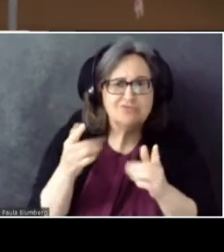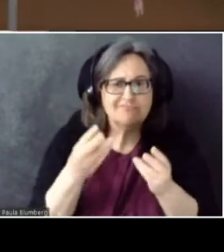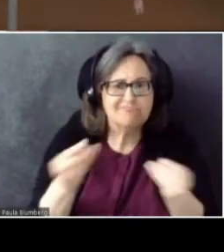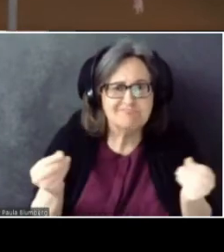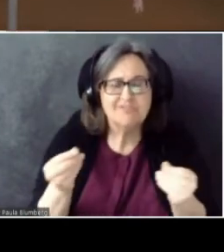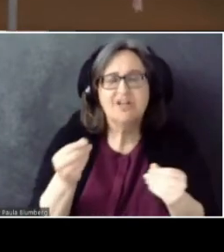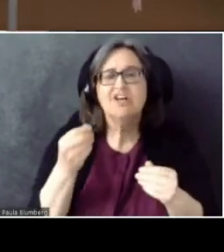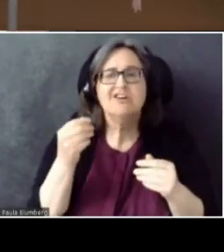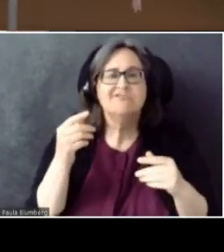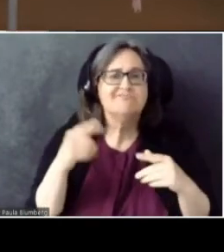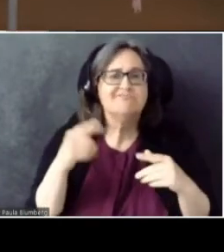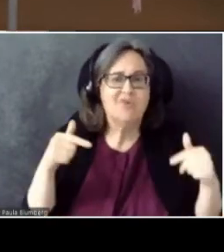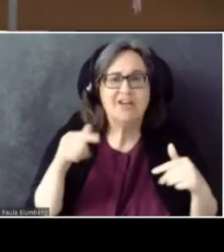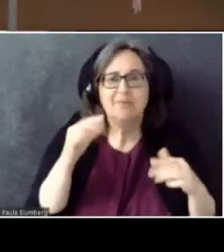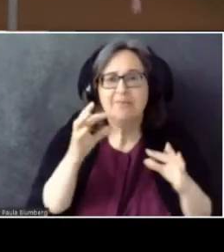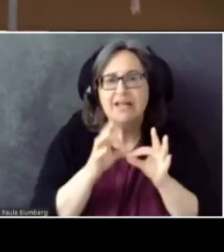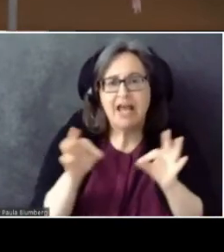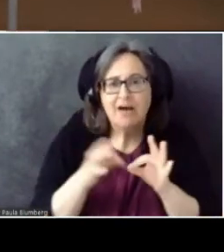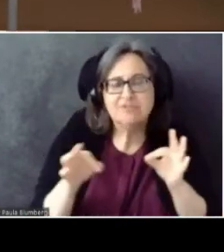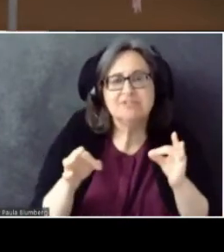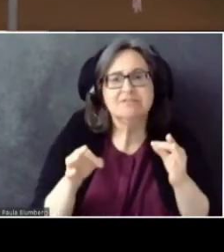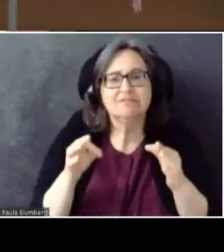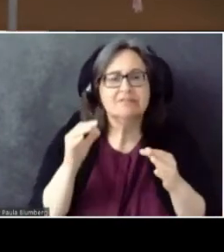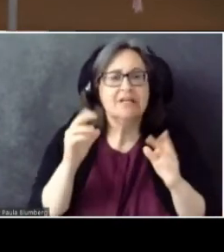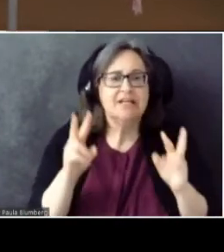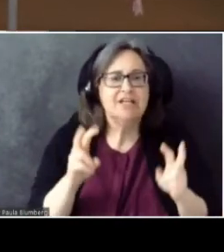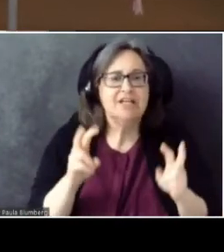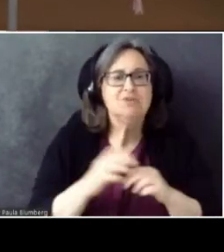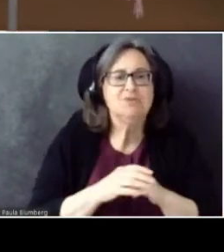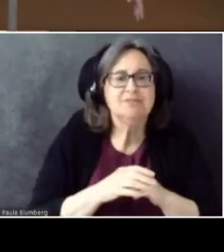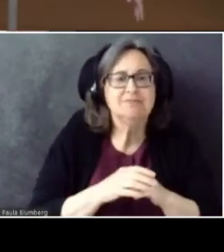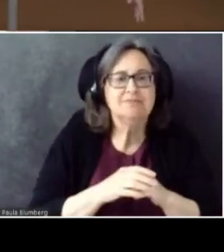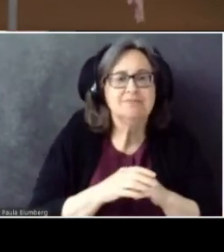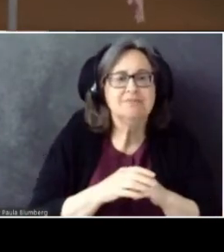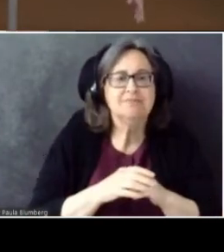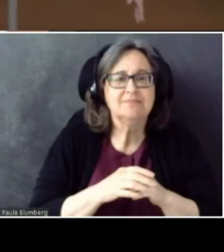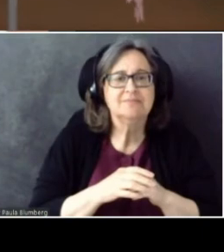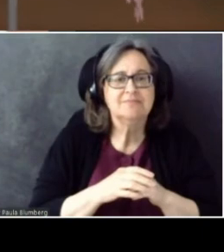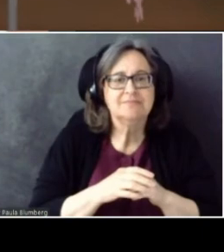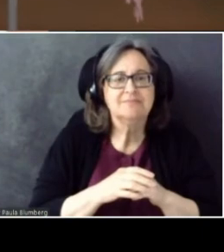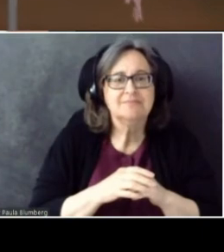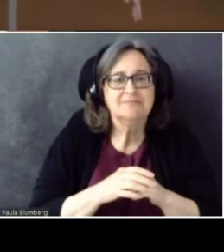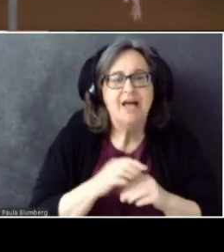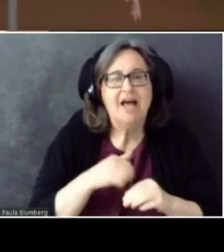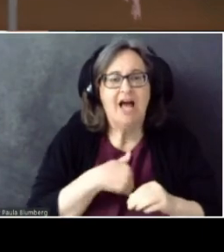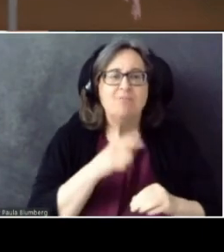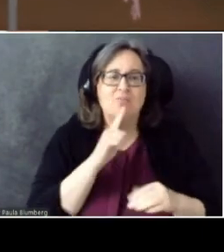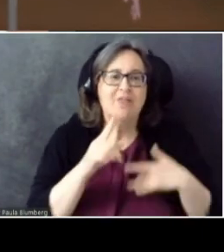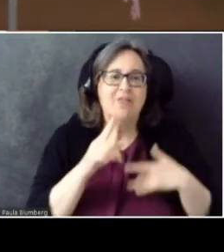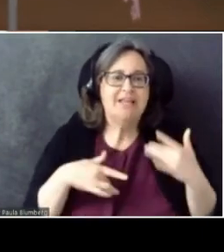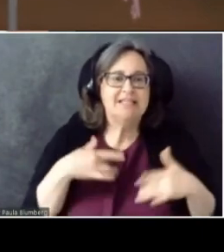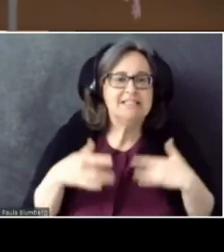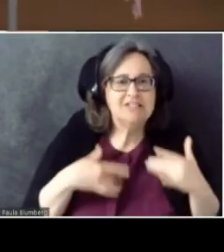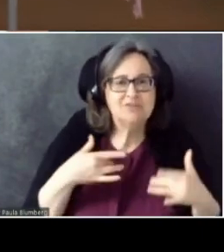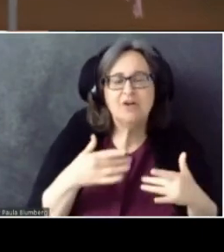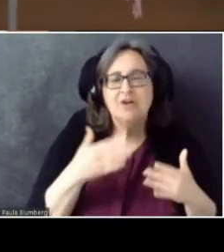I'm really excited about what we build next. I love working with you. You inspire me every single day. I want to thank the Azure Speech Team.